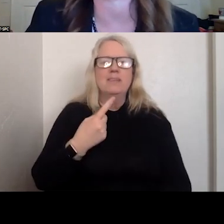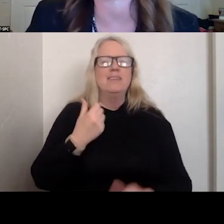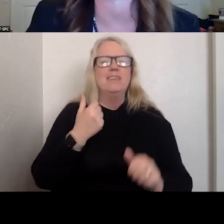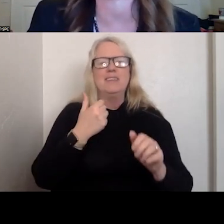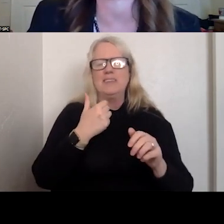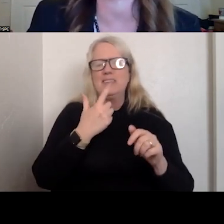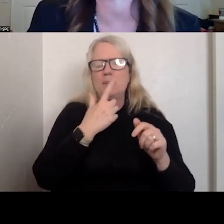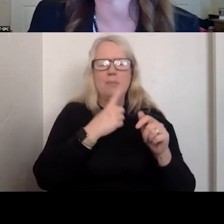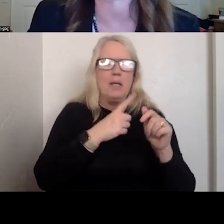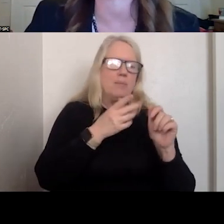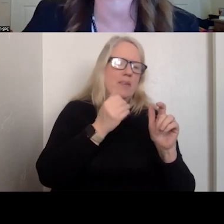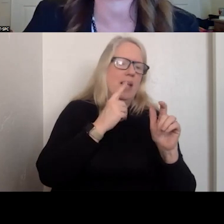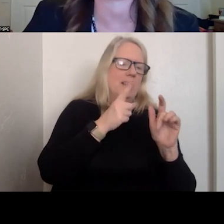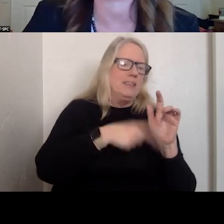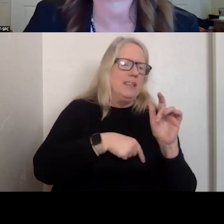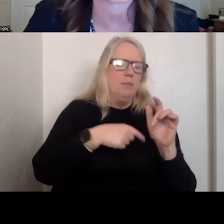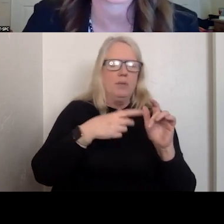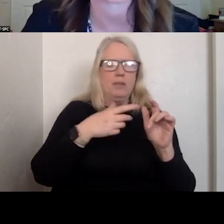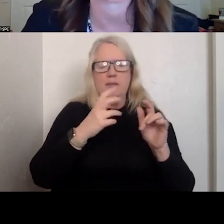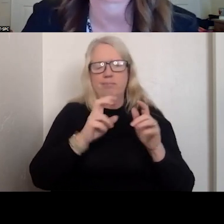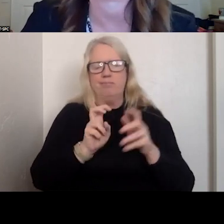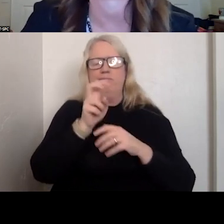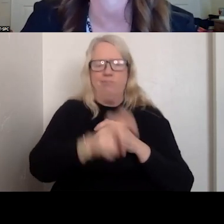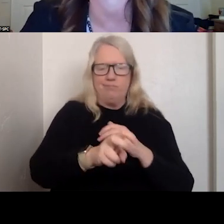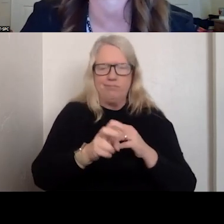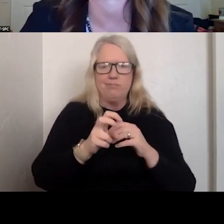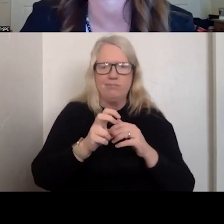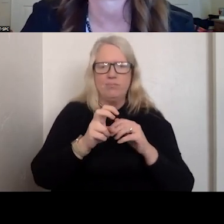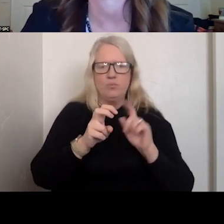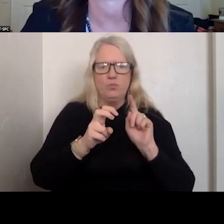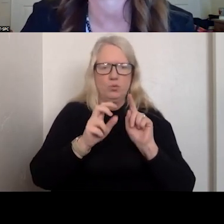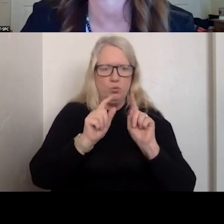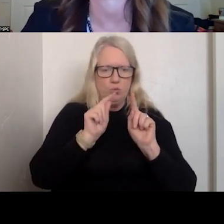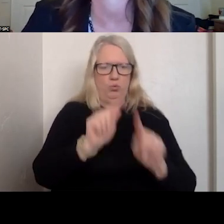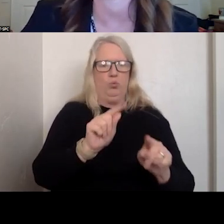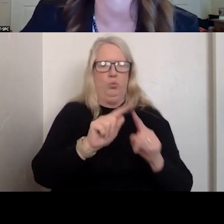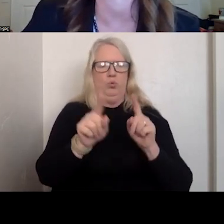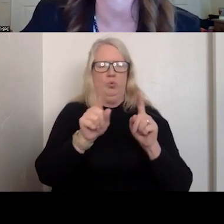CRISIS PIECE AND GO STRAIGHT TO THE FACILITY LEVEL ALSO.